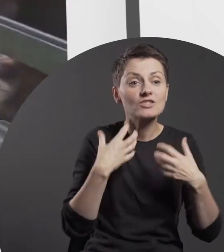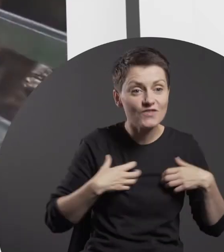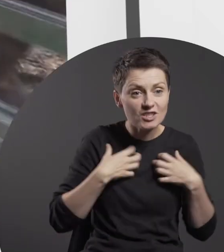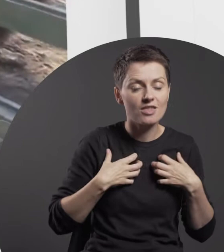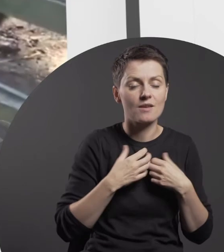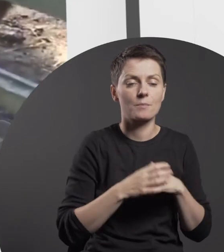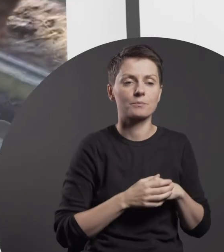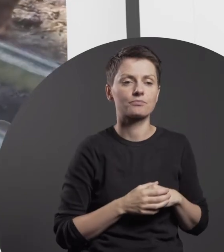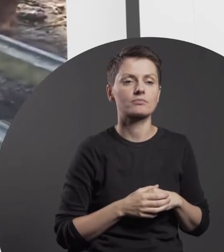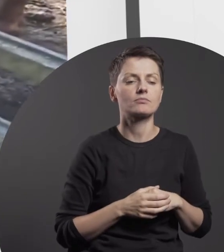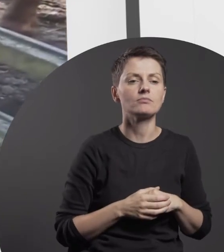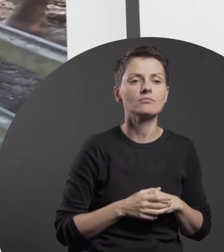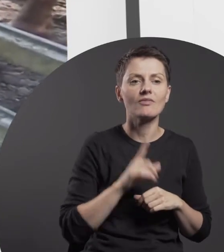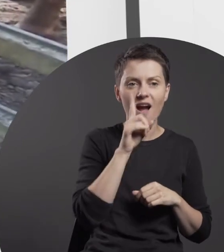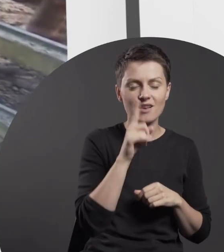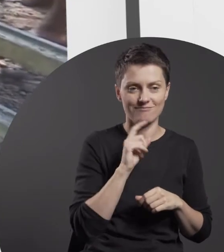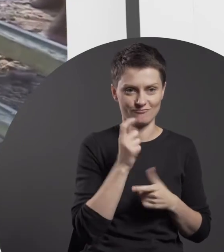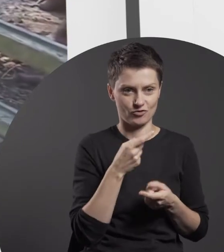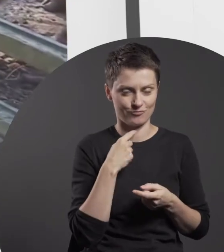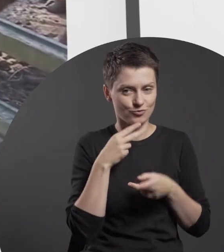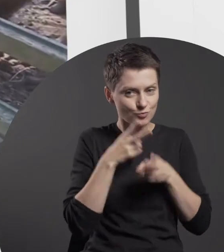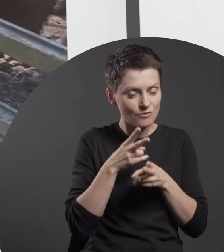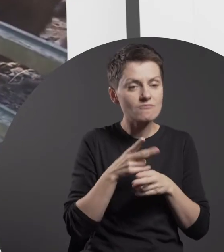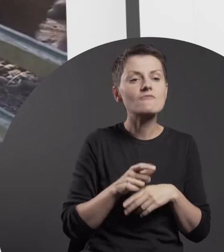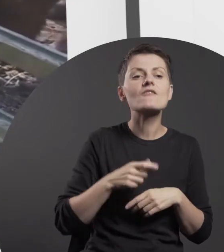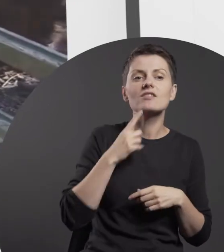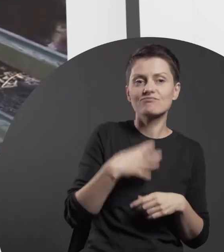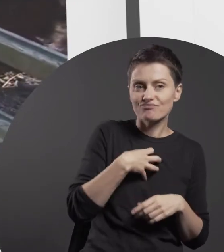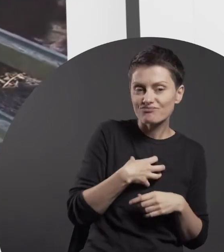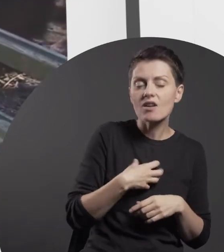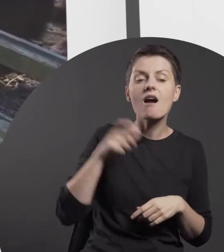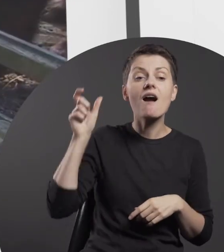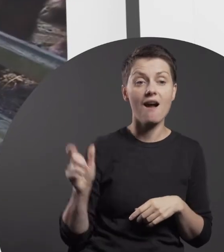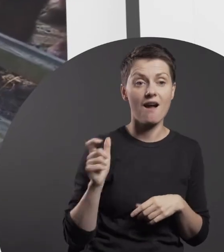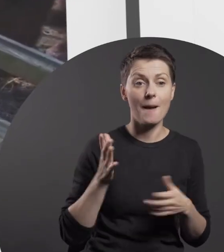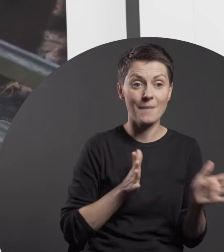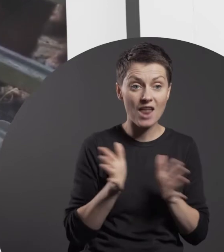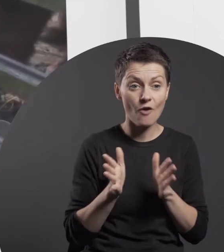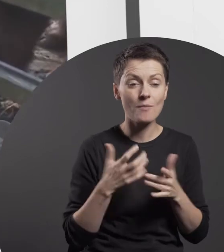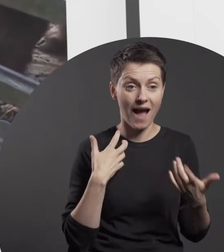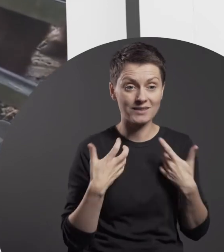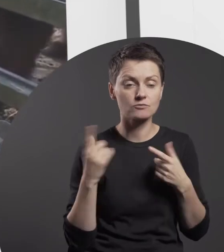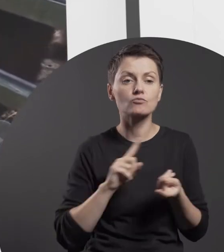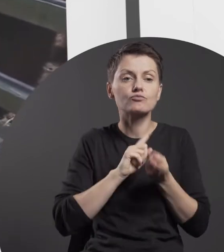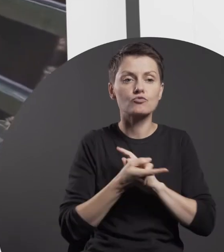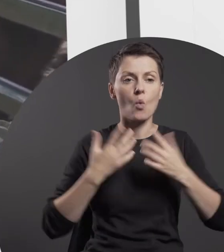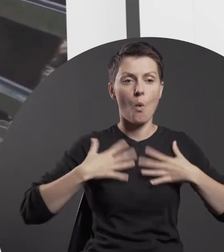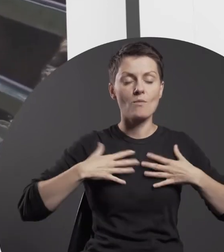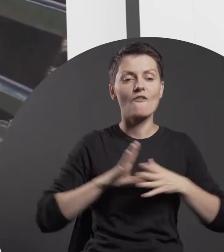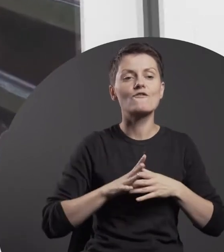The performer plays his part while wearing a polar bear costume, which introduces an element of the grotesque.